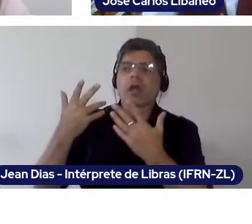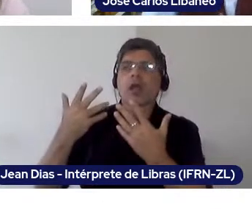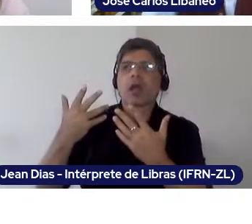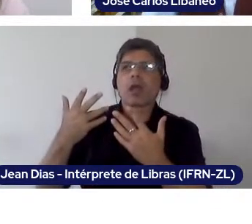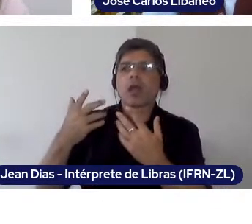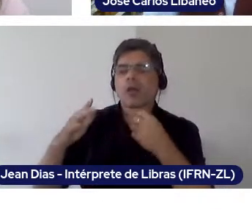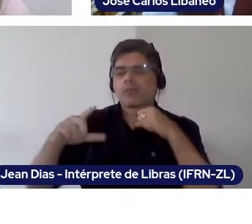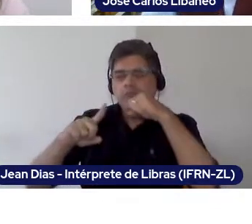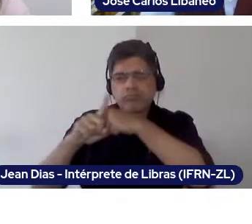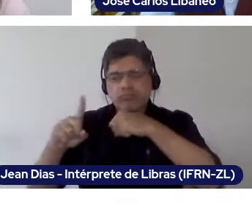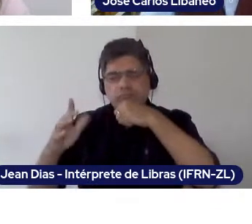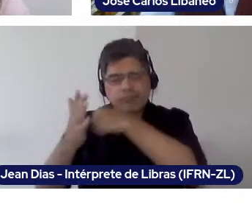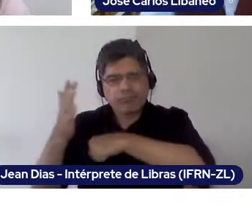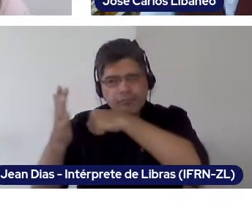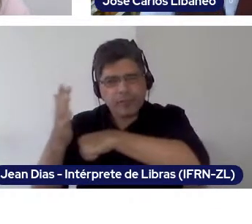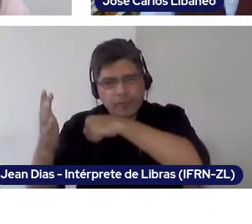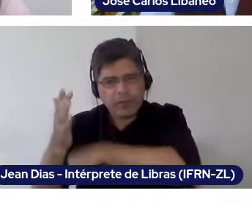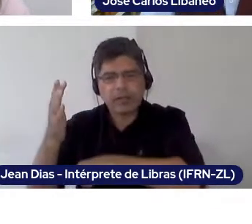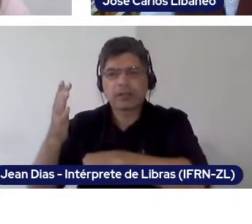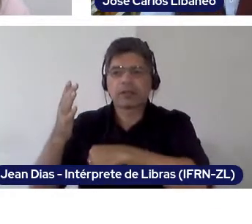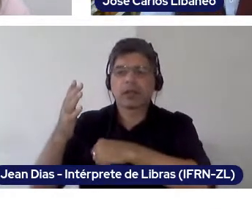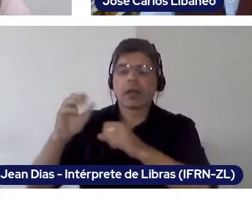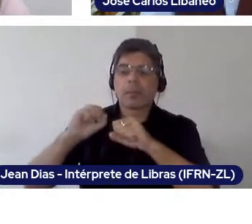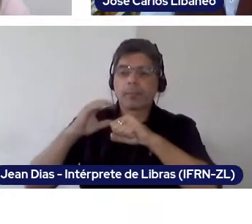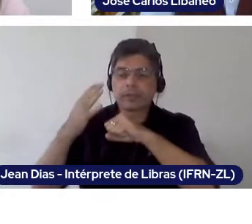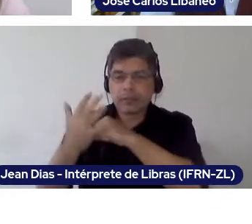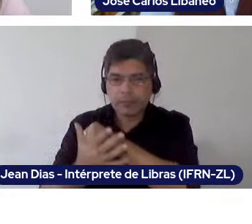and never sectarian, which is the critcism that he elaborates: